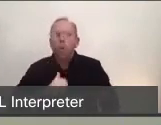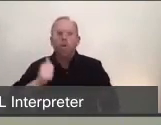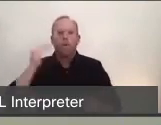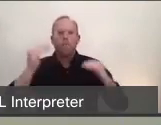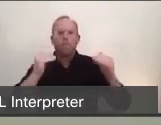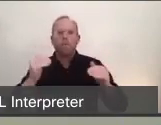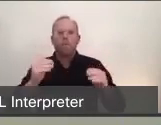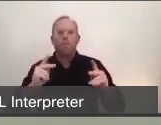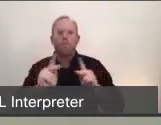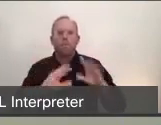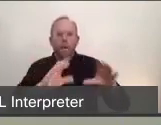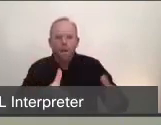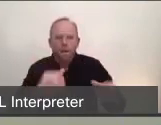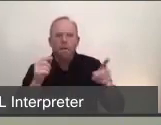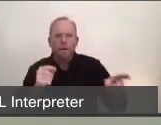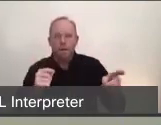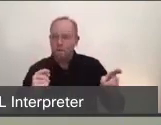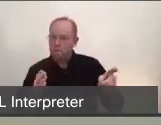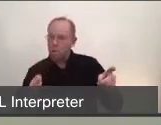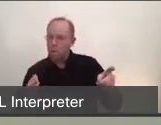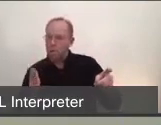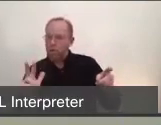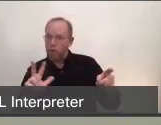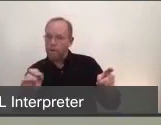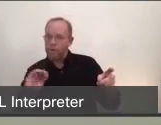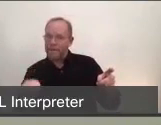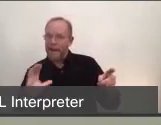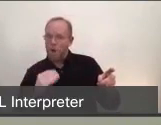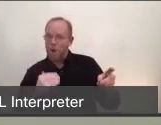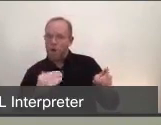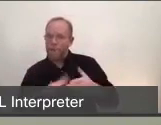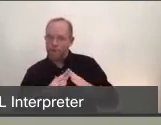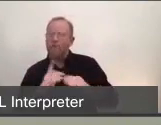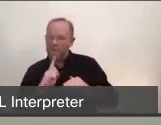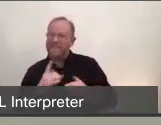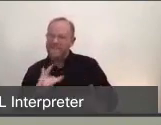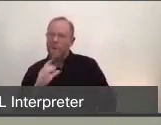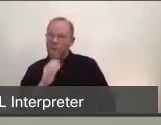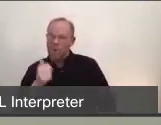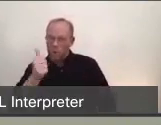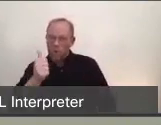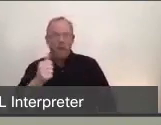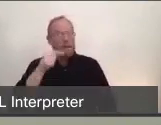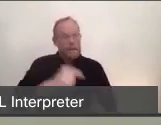we have more than 30% of our community are older adults, and that with this particular disease, we know that older adults will be